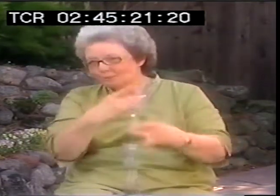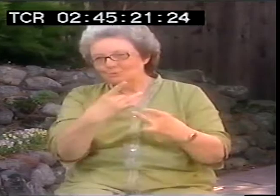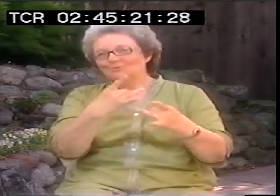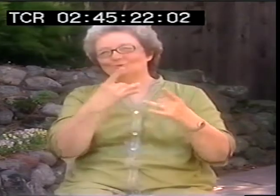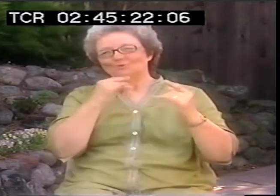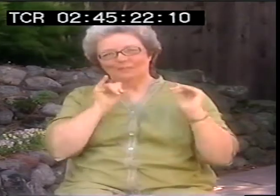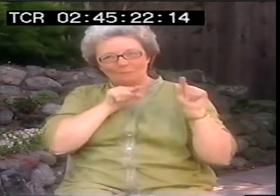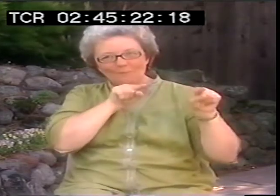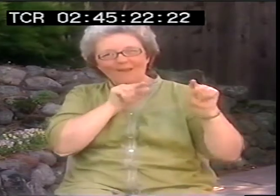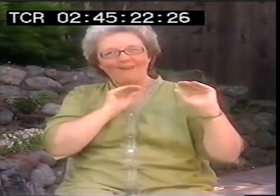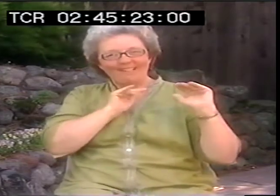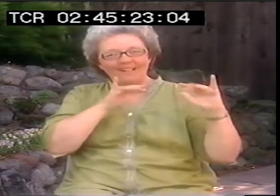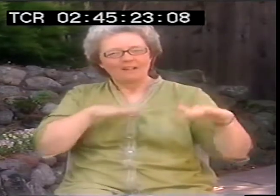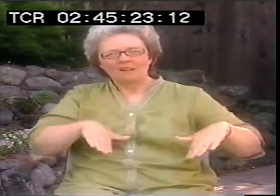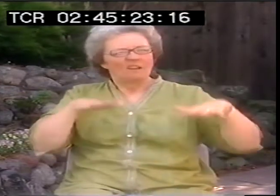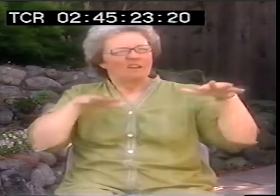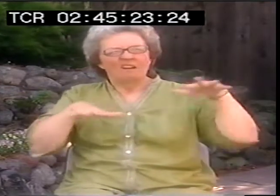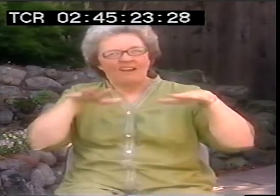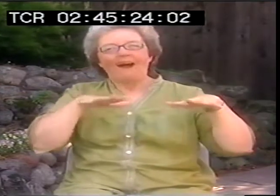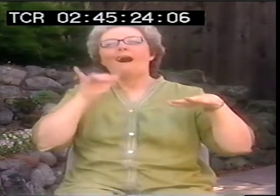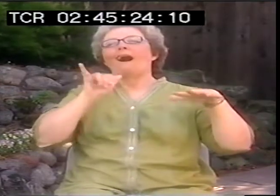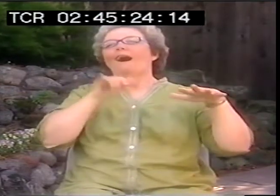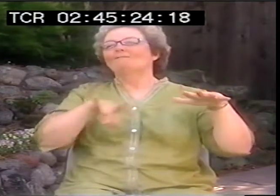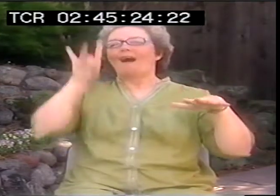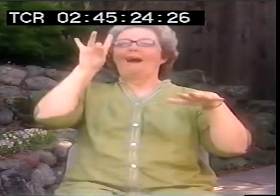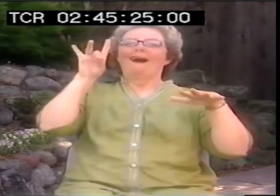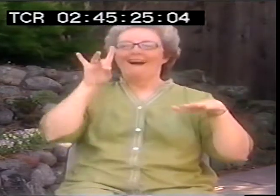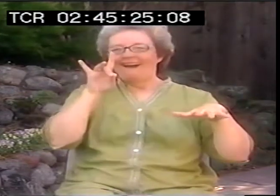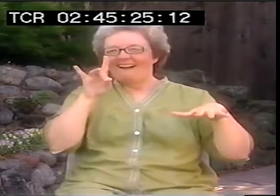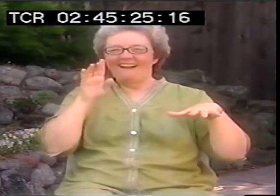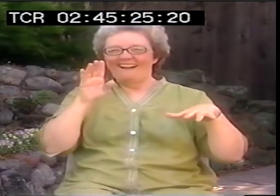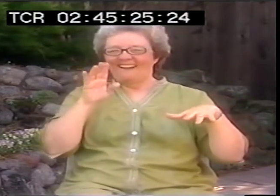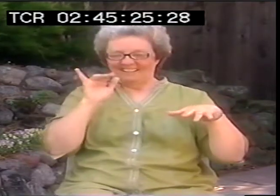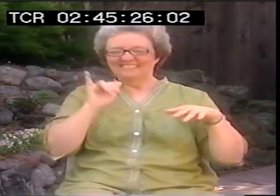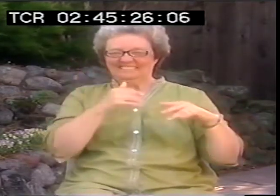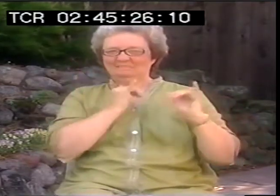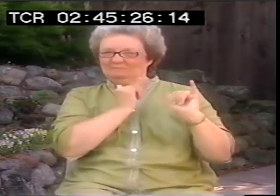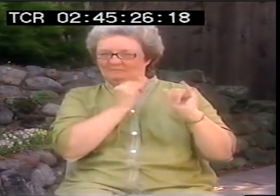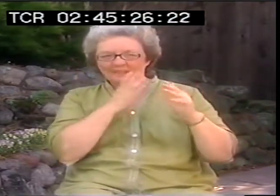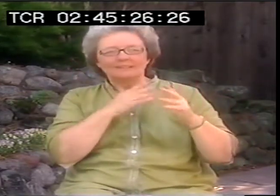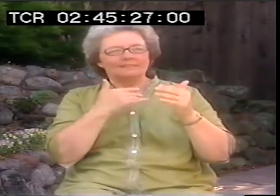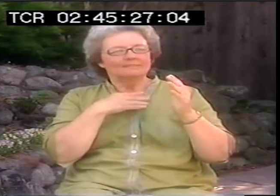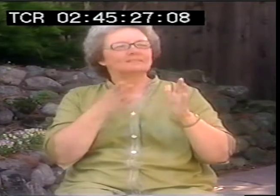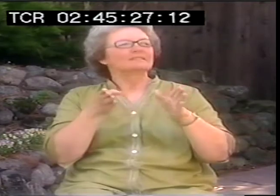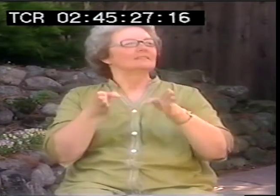the Black community, immigrants, native americans, feminism, - with the LGBT community we have more parallels in that 90% of